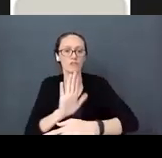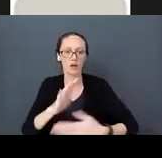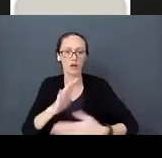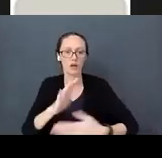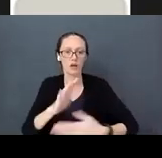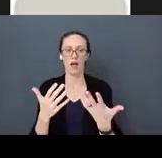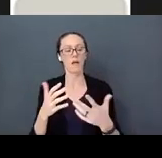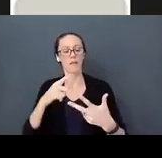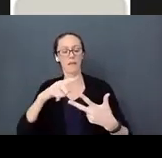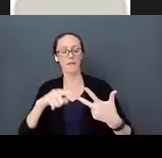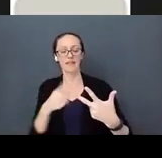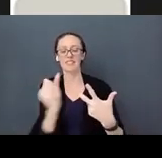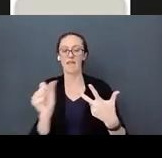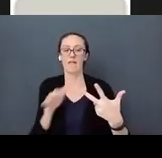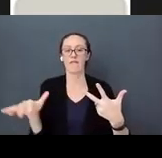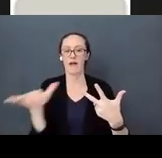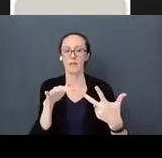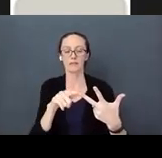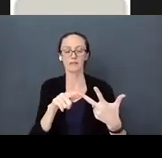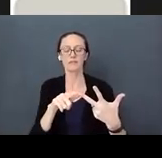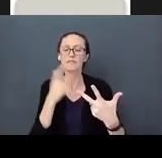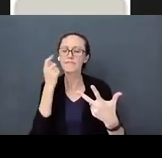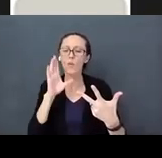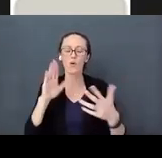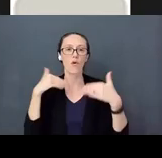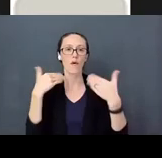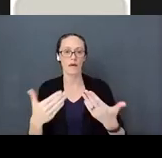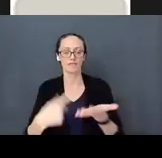We are going to break down each one of these. We are going to talk about each one of these.